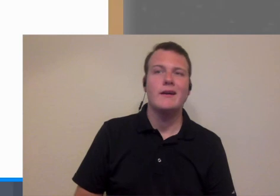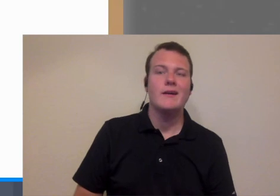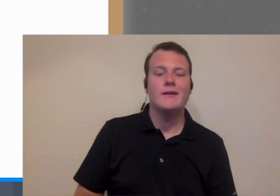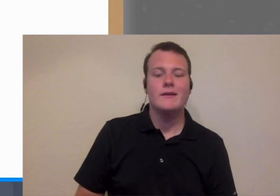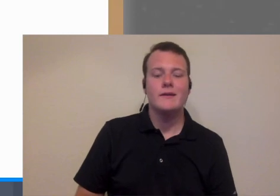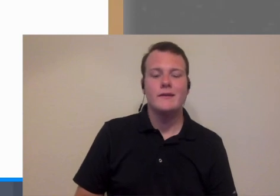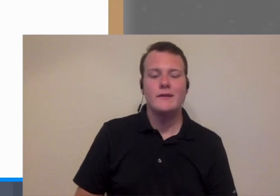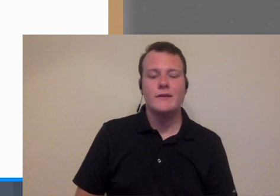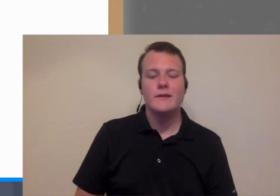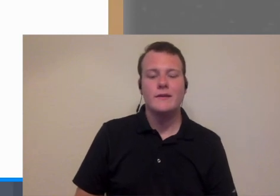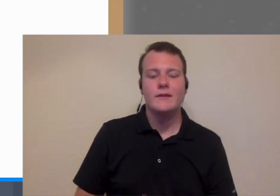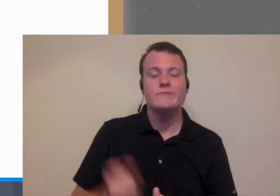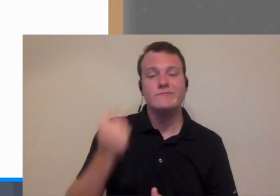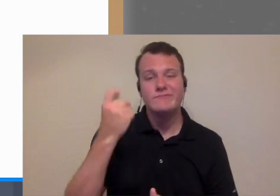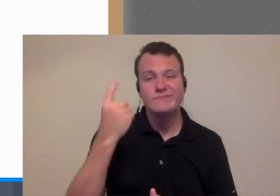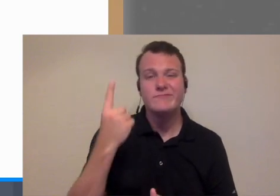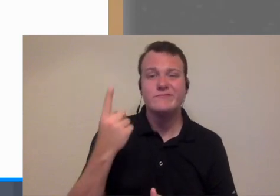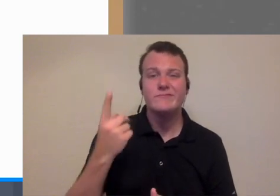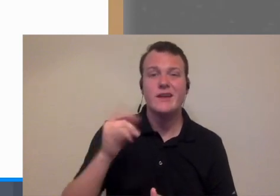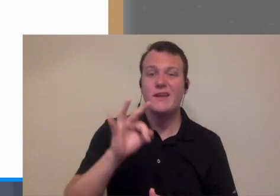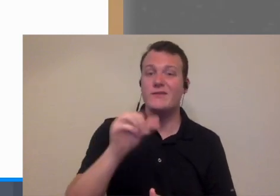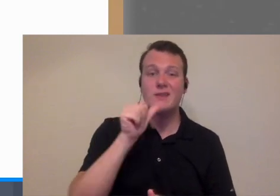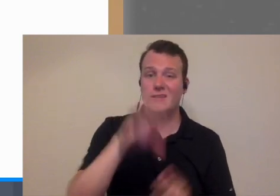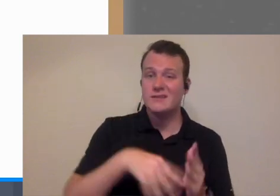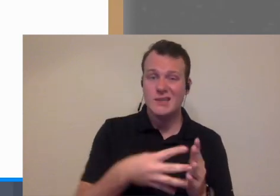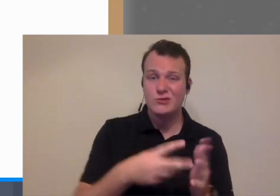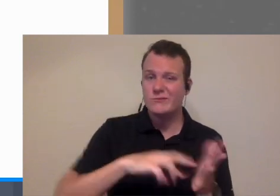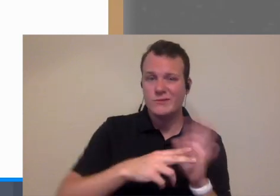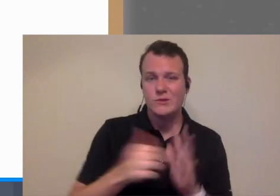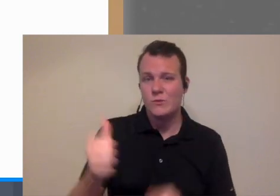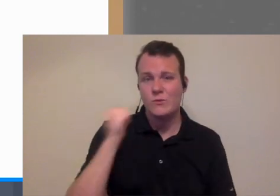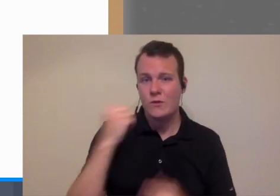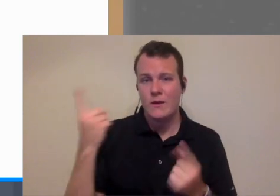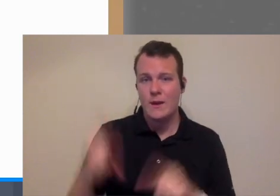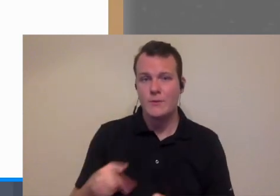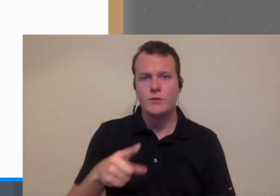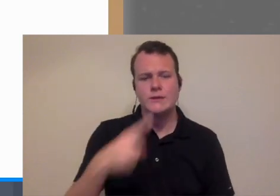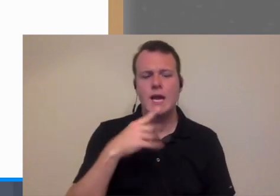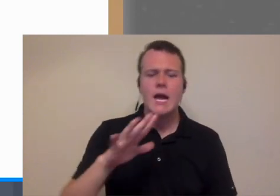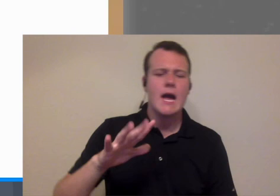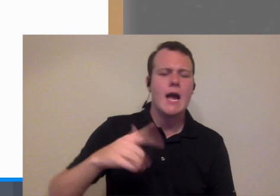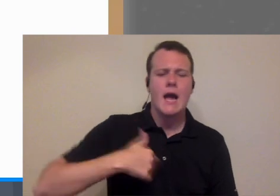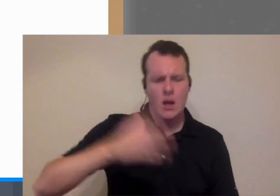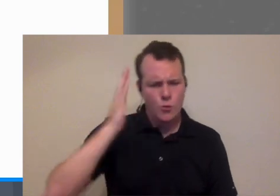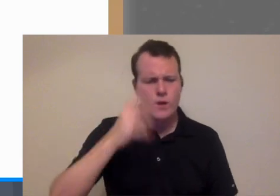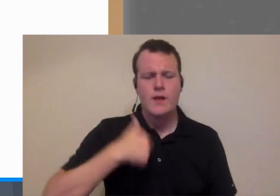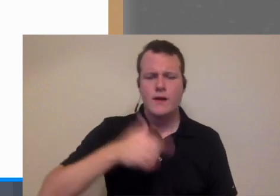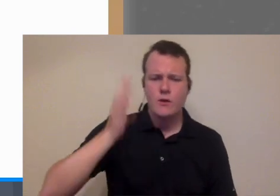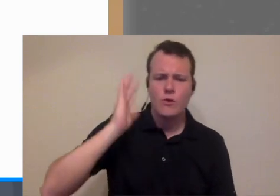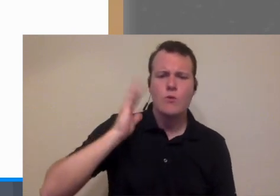wouldn't have time right of the gate but the thing is if you don't schedule it it doesn't happen and that's a challenge oh I'm gonna work on these things yeah I